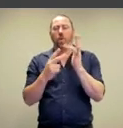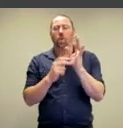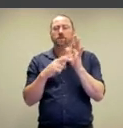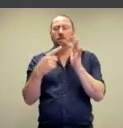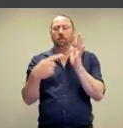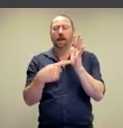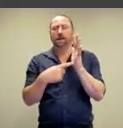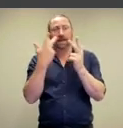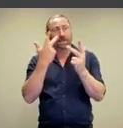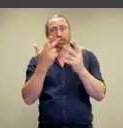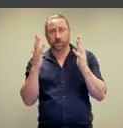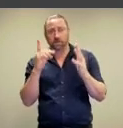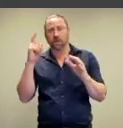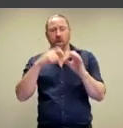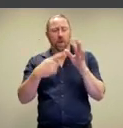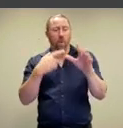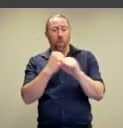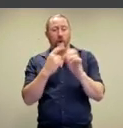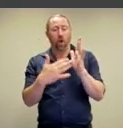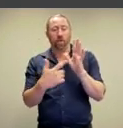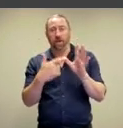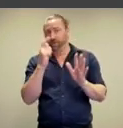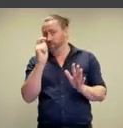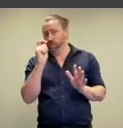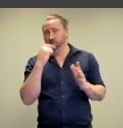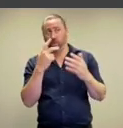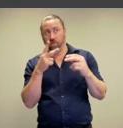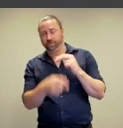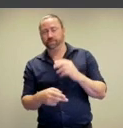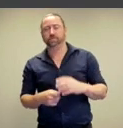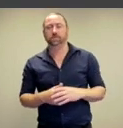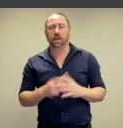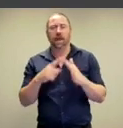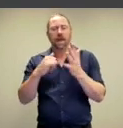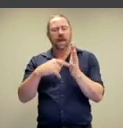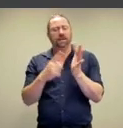There's a Gordon Bennett exhibition